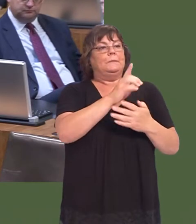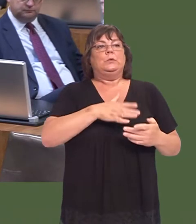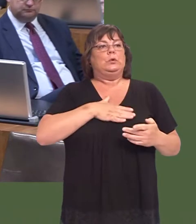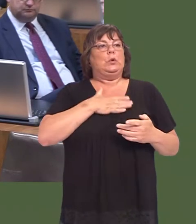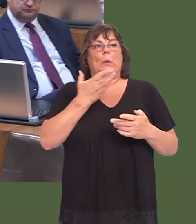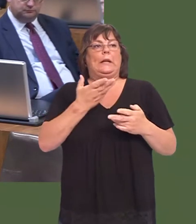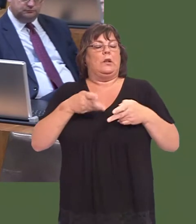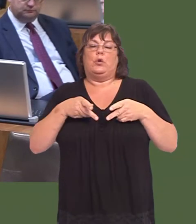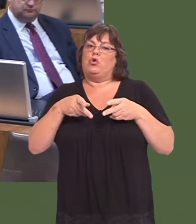development of a circuit.